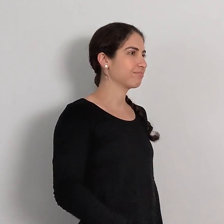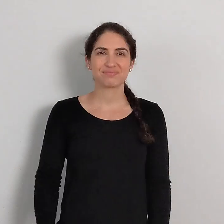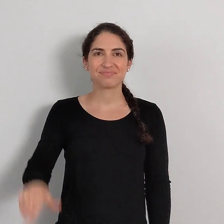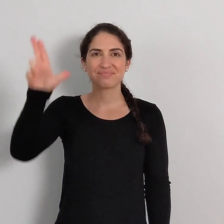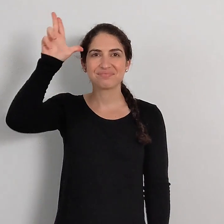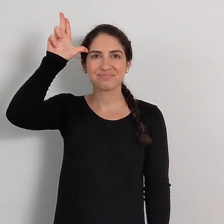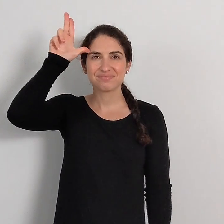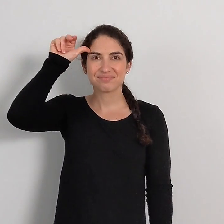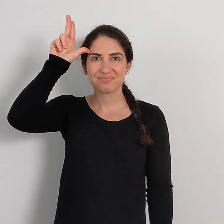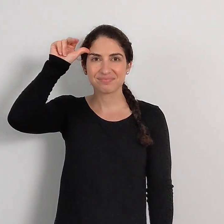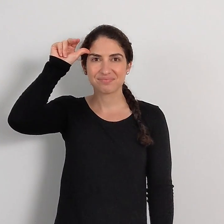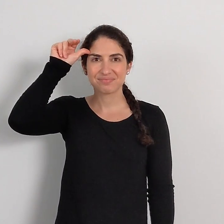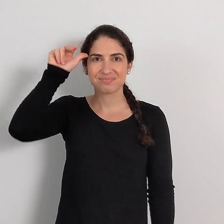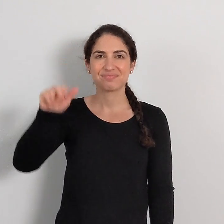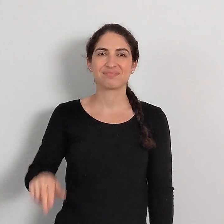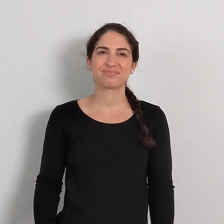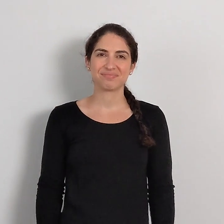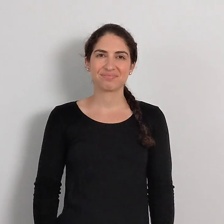HORSE